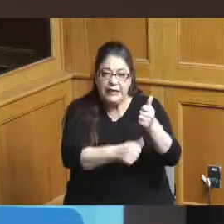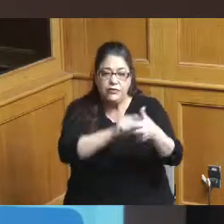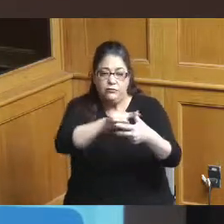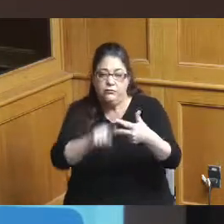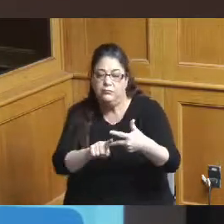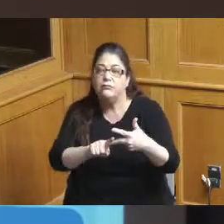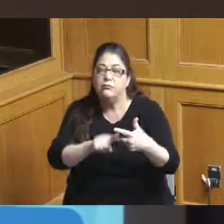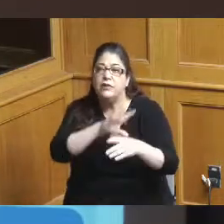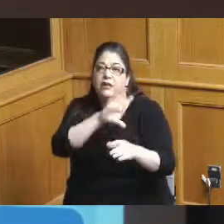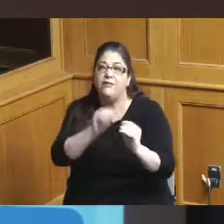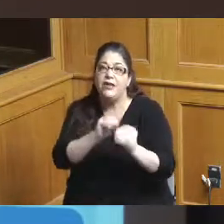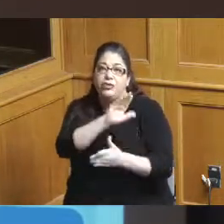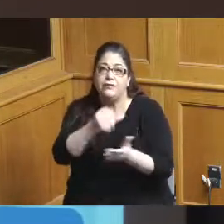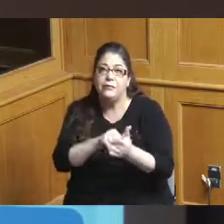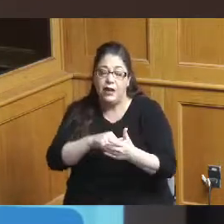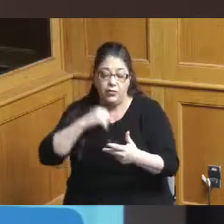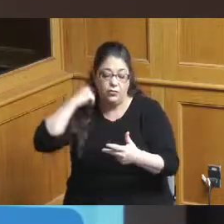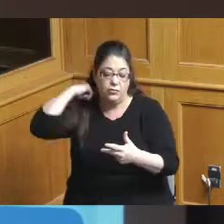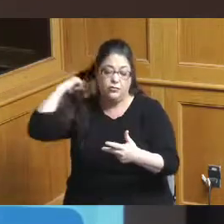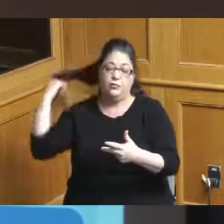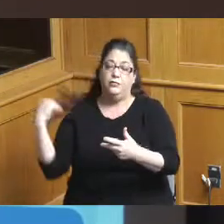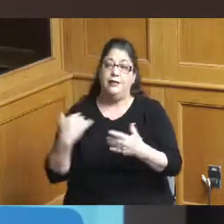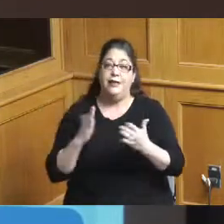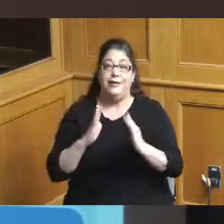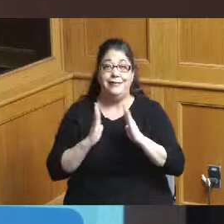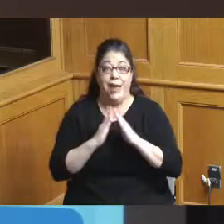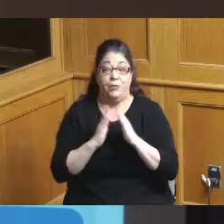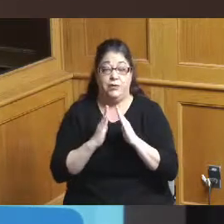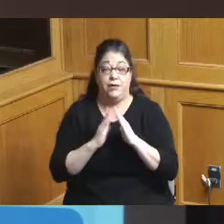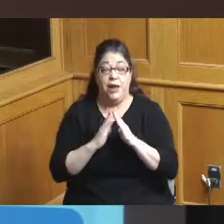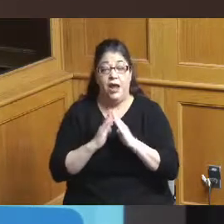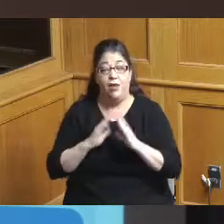so in our downtown convention district we know that we currently have